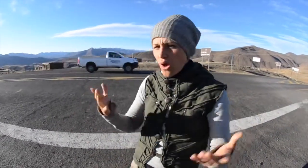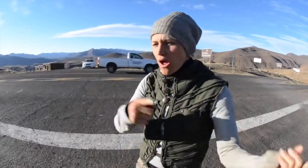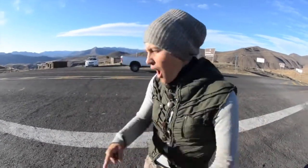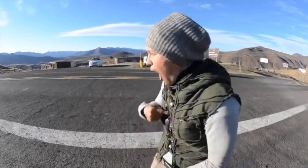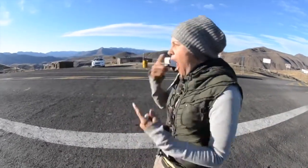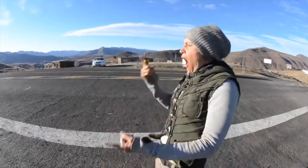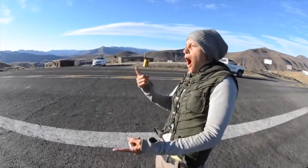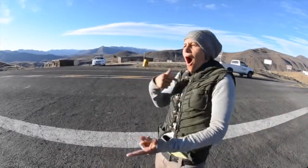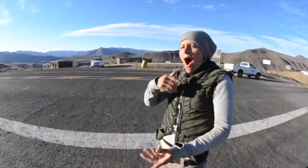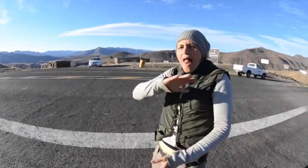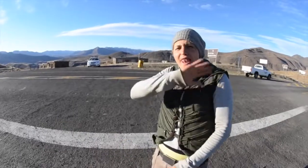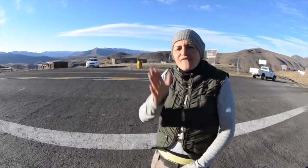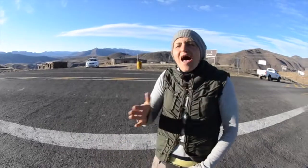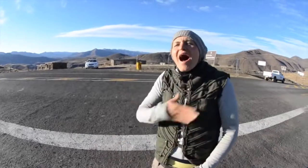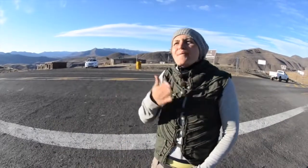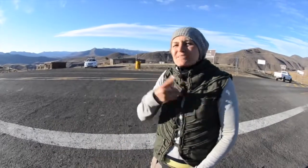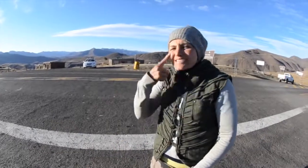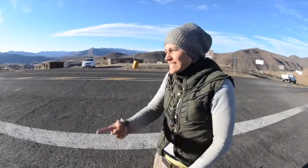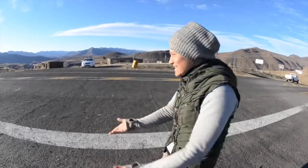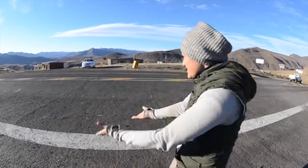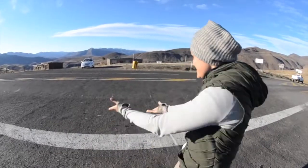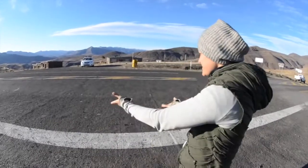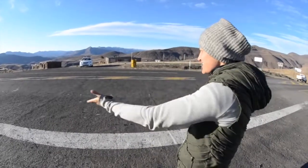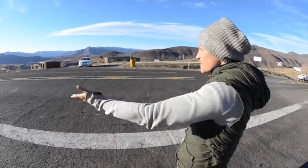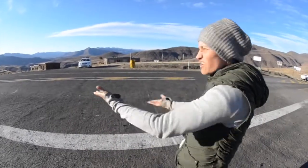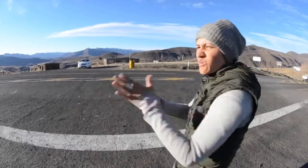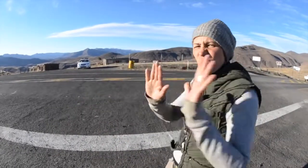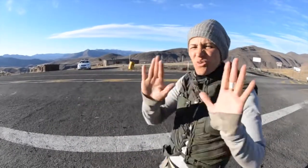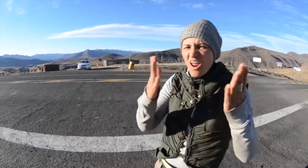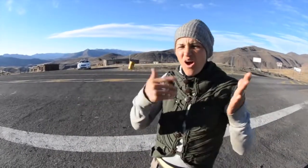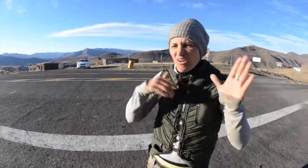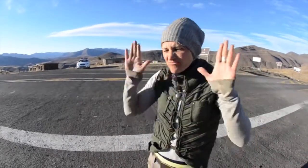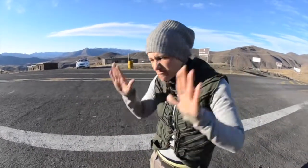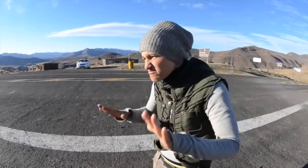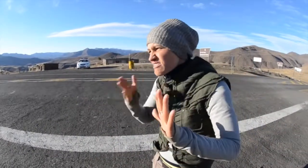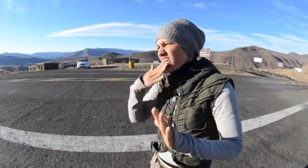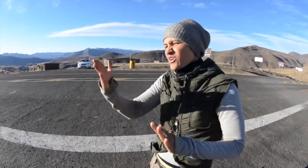of that road and never any happier when I saw this. I have to say it was a good